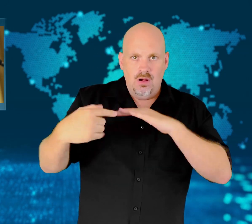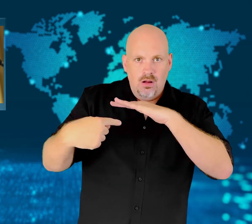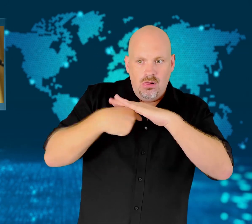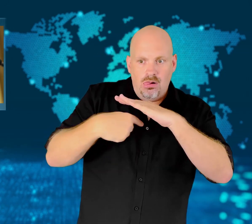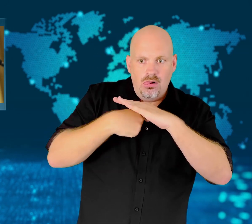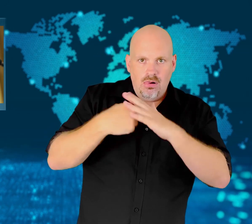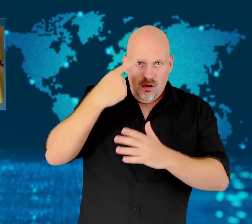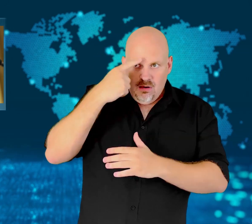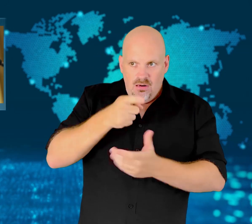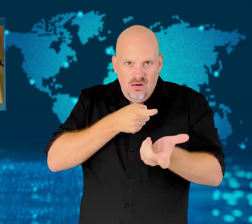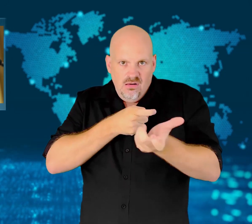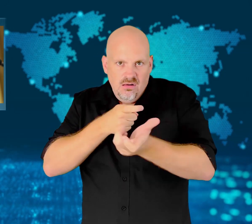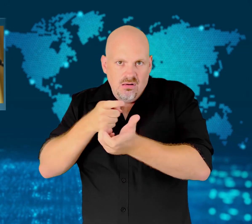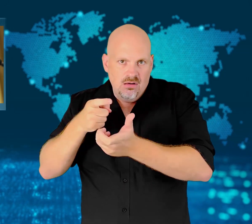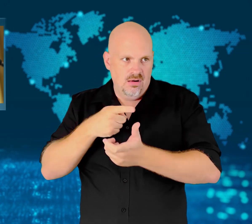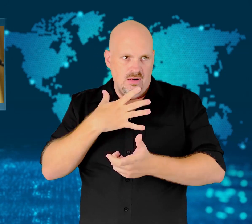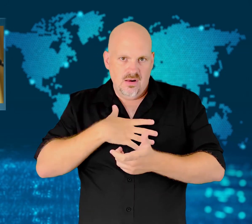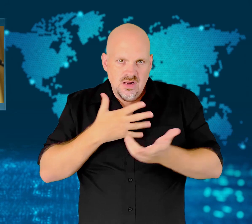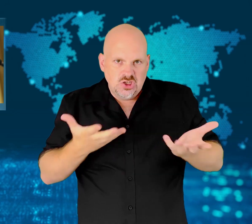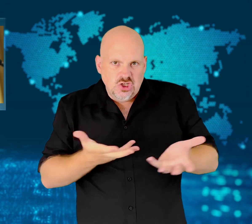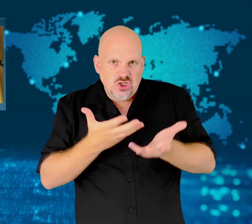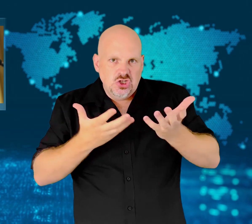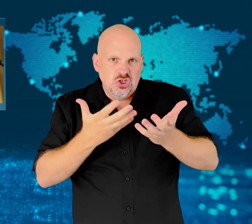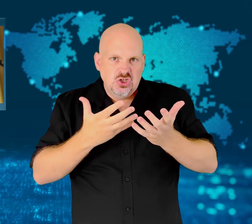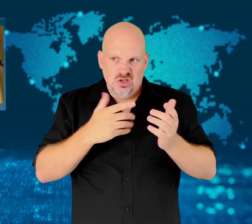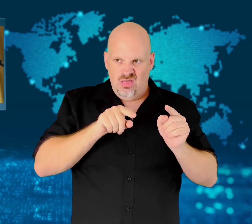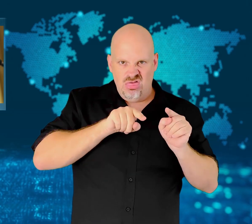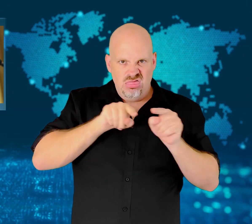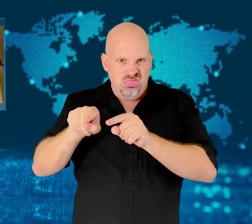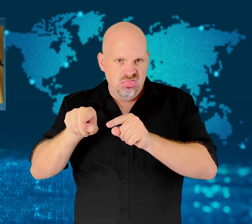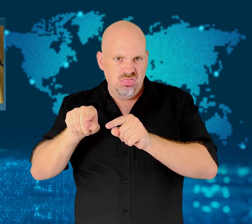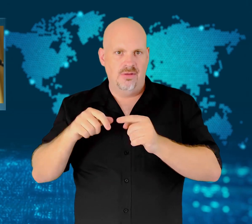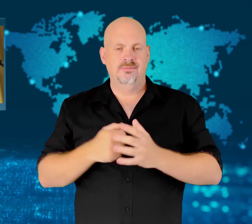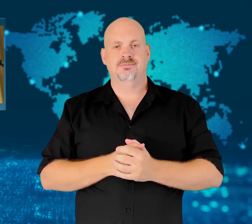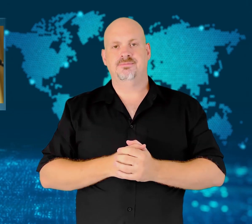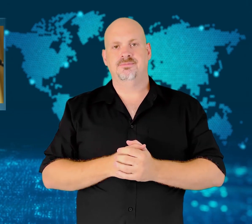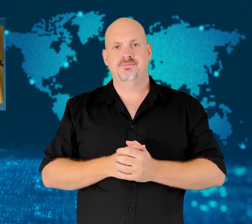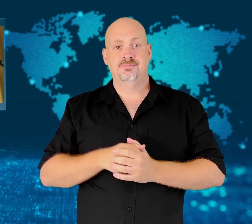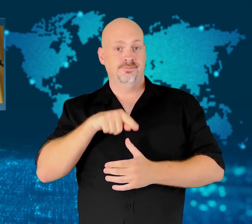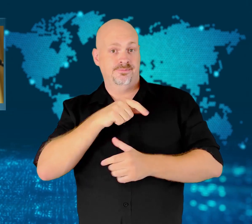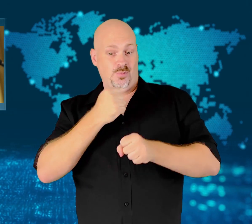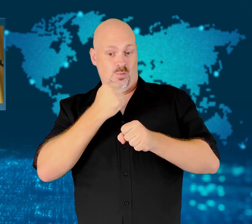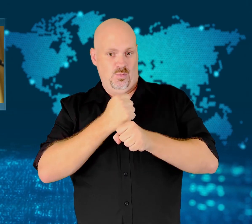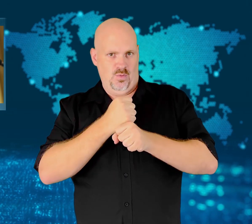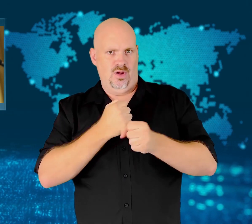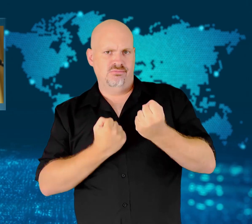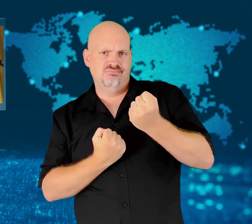to fuel growing fears in Germany toward immigration.